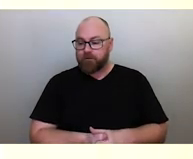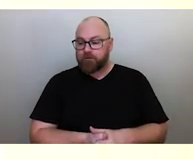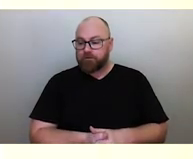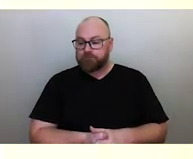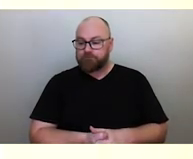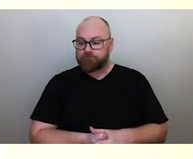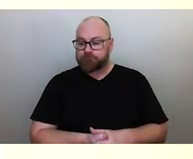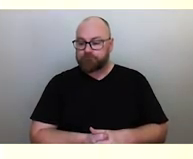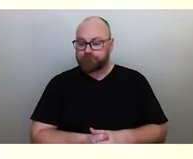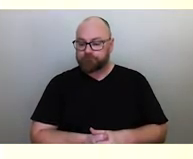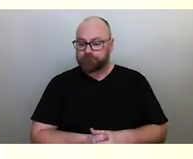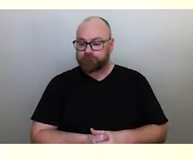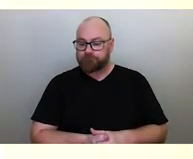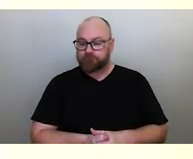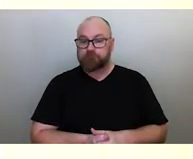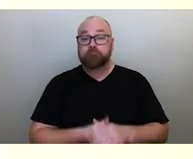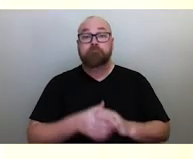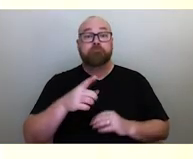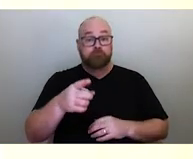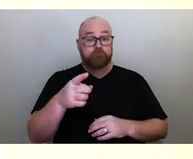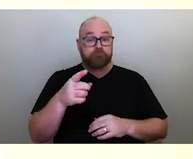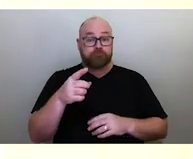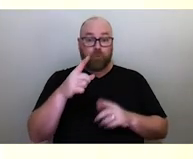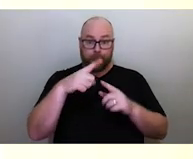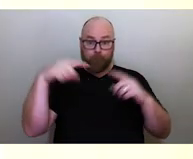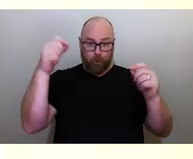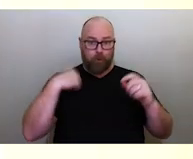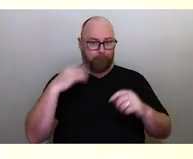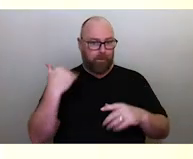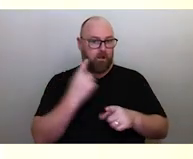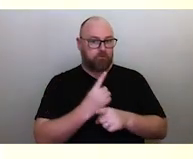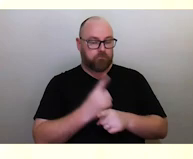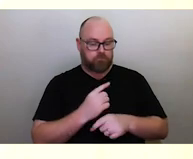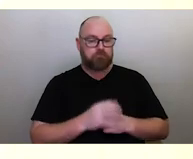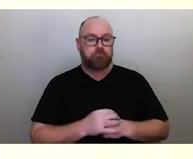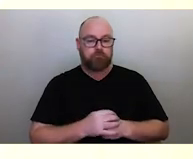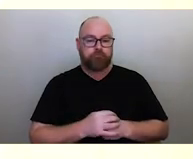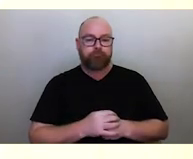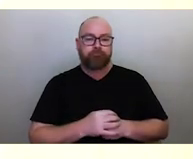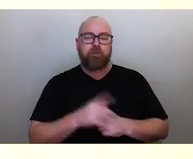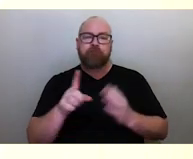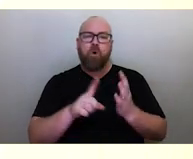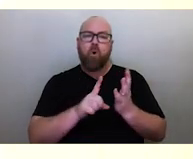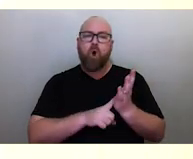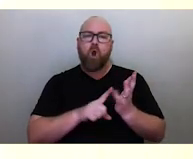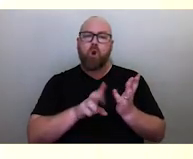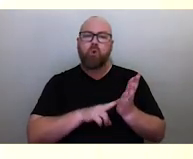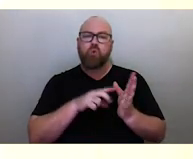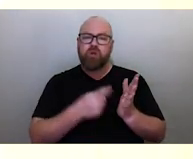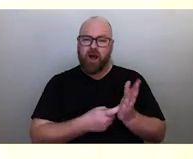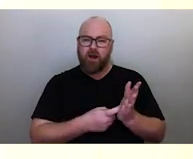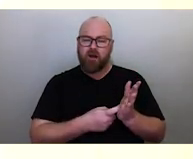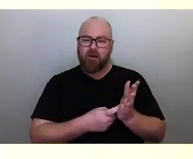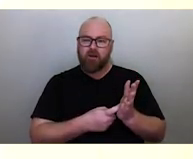Now, the moon that I mentioned before with the lunar eclipse, is important for that particular ceremony. But there are so many aspects of the moon